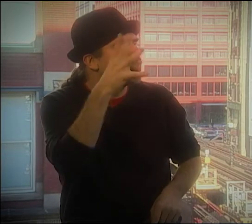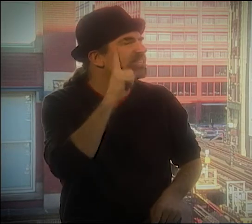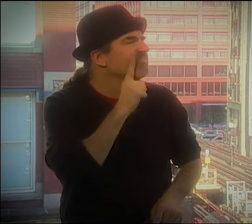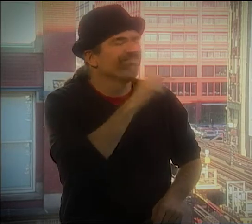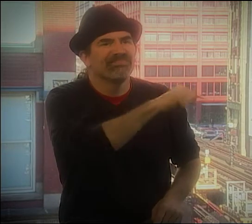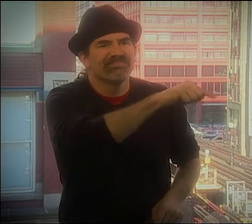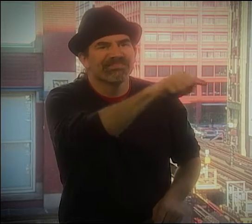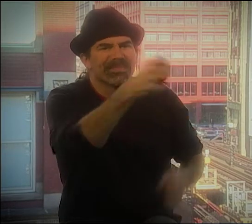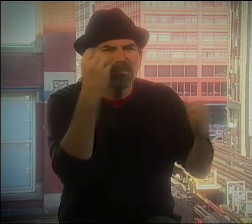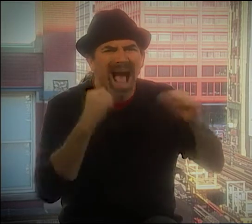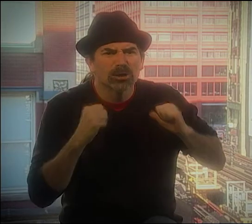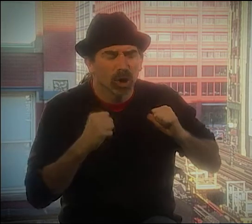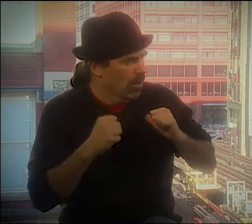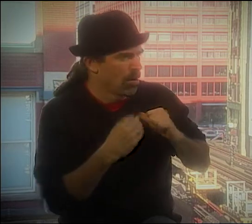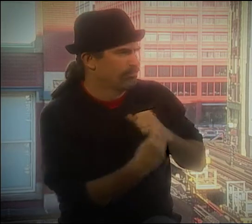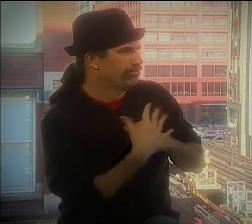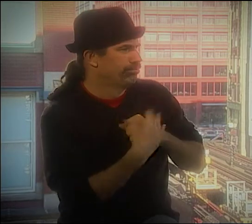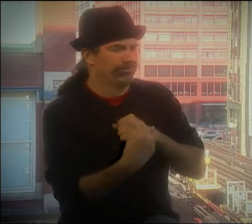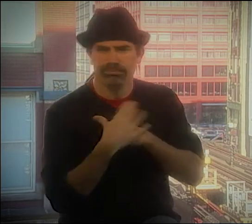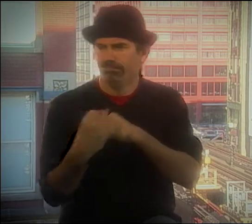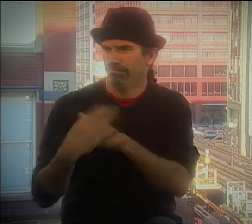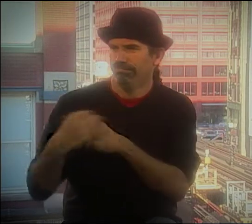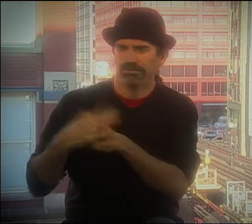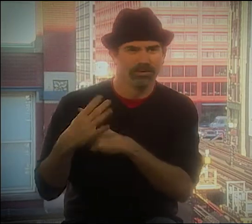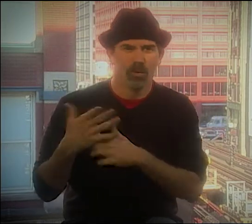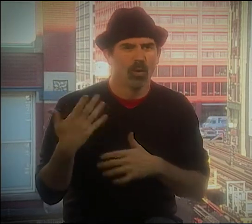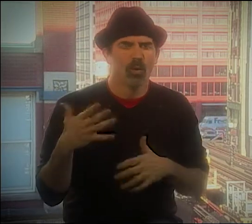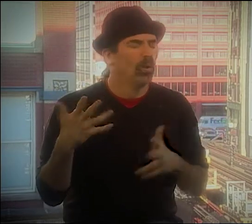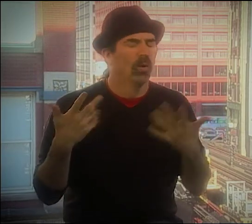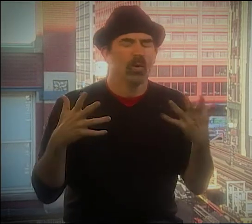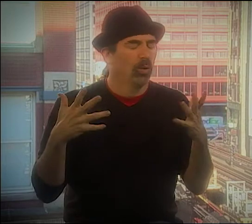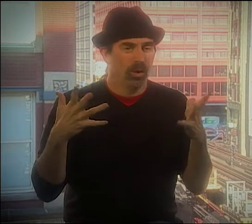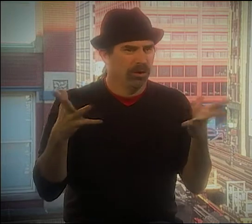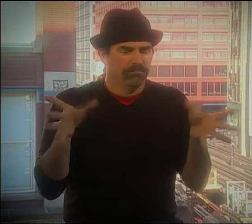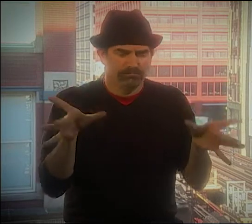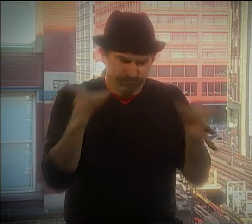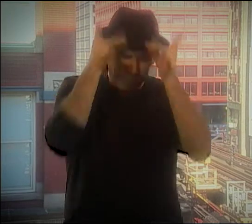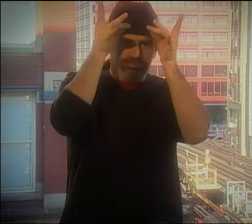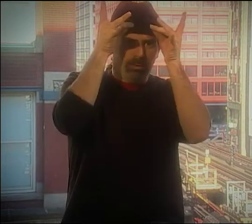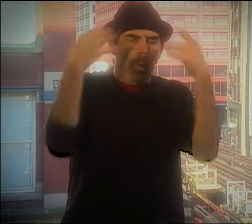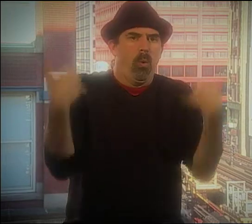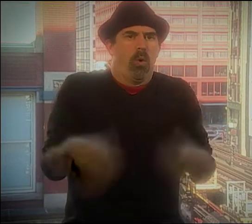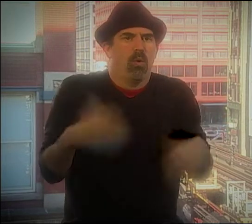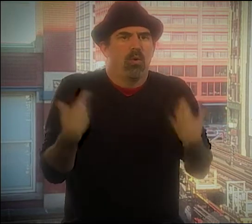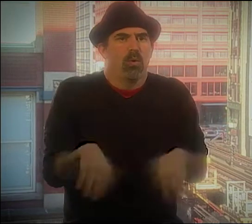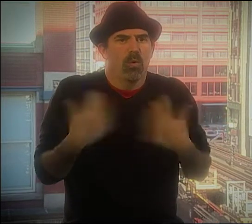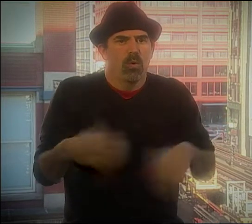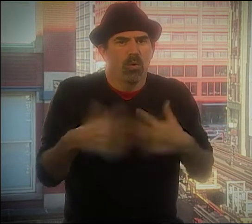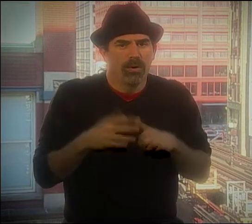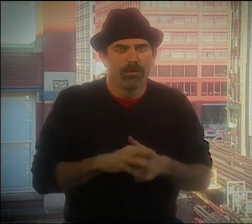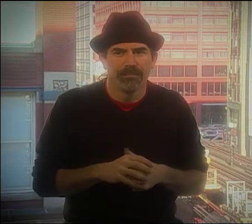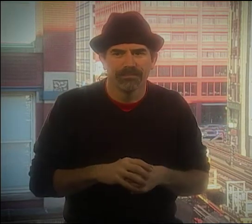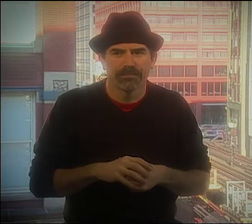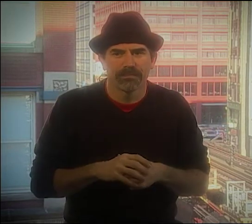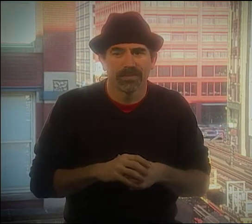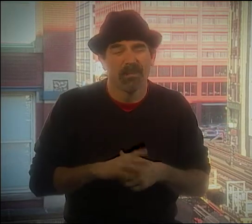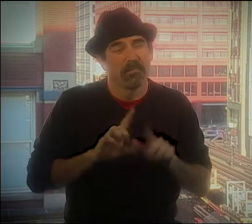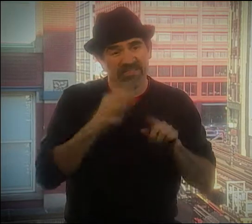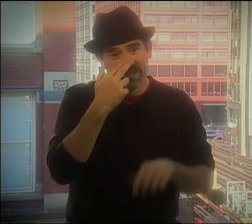OTHER--THE DEAF STUDENTS AND ACTORS WHO HAD AN ENORMOUS IMPACT ON ME. IT WAS INCREDIBLE!